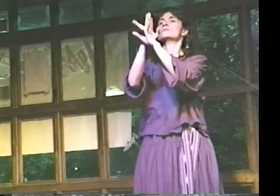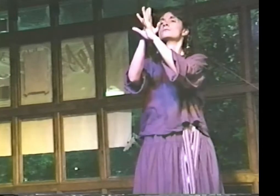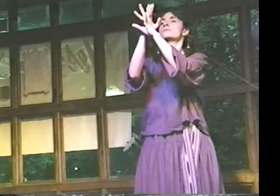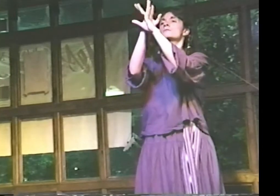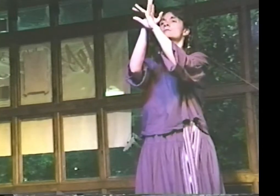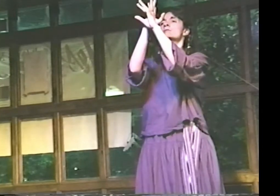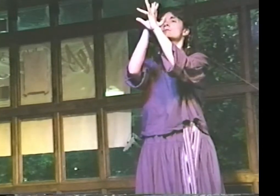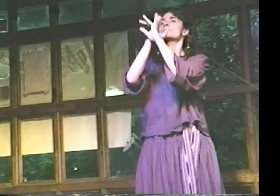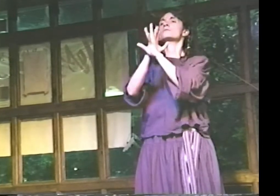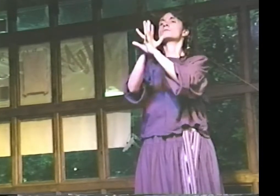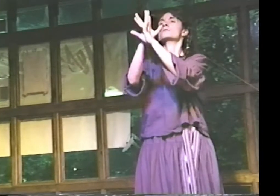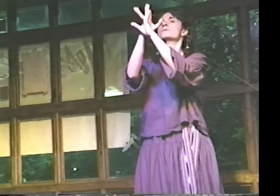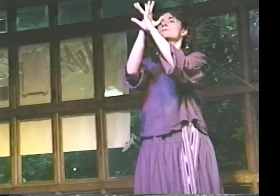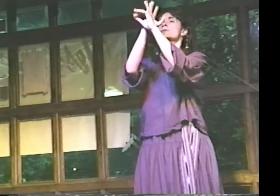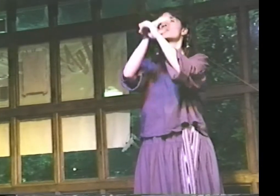"AND THE LINE..."